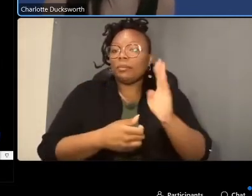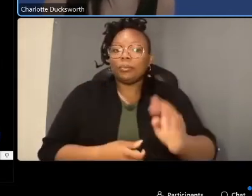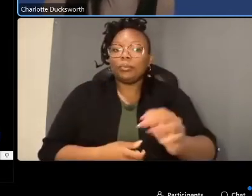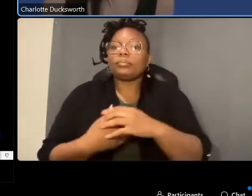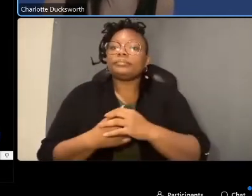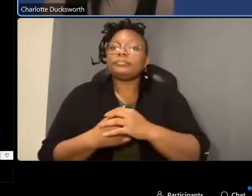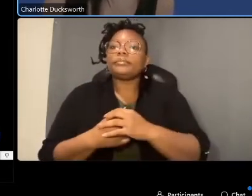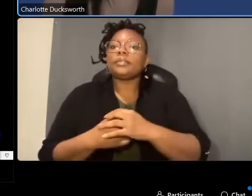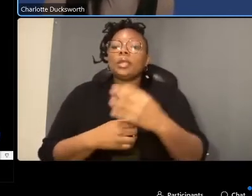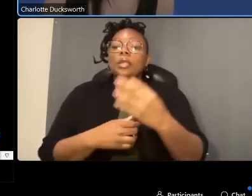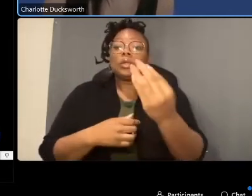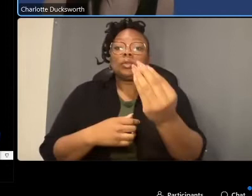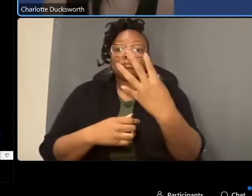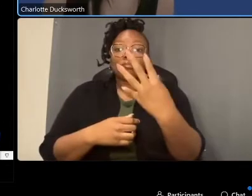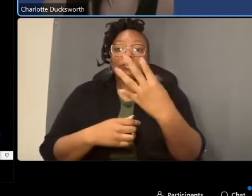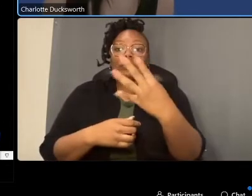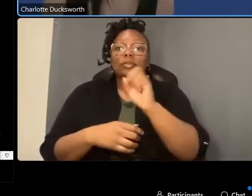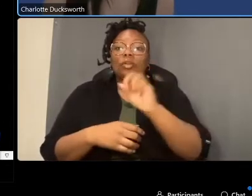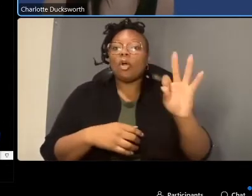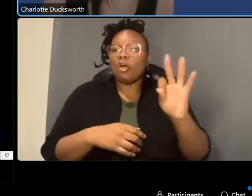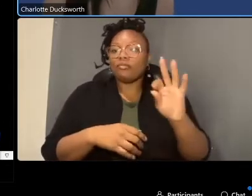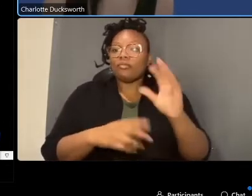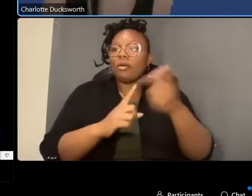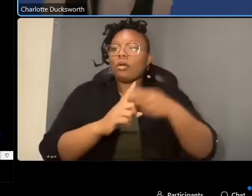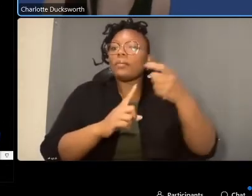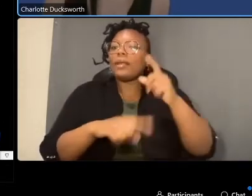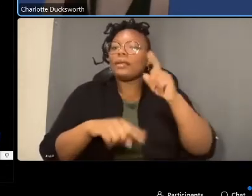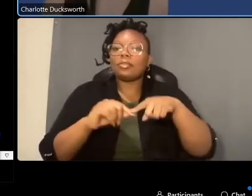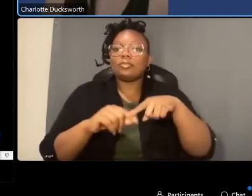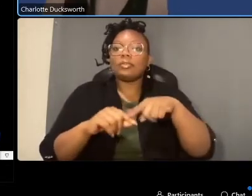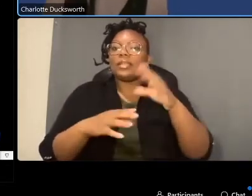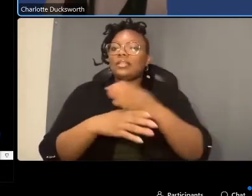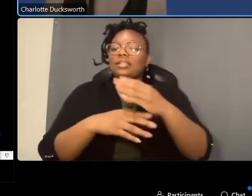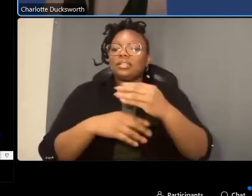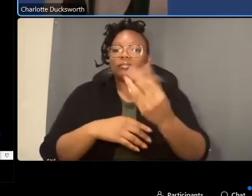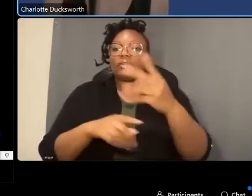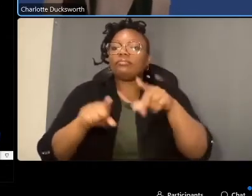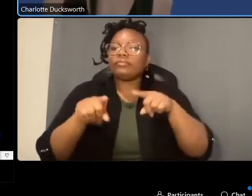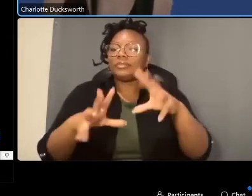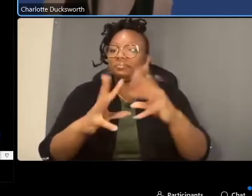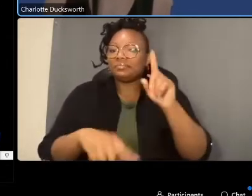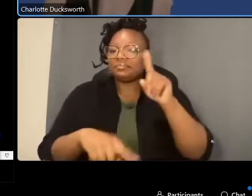video camera is off by default and you will not be able to share video during the meeting next slide